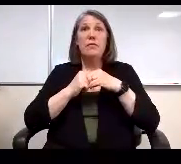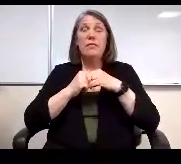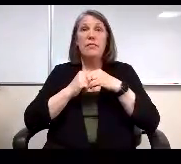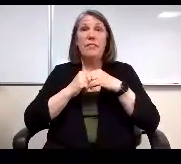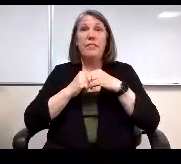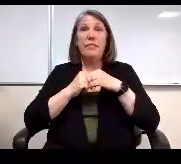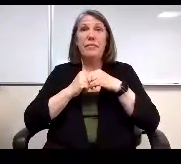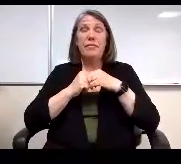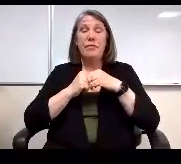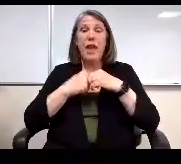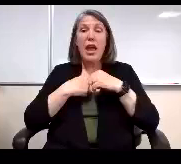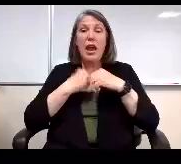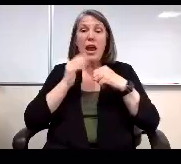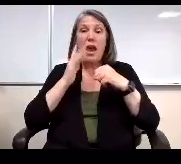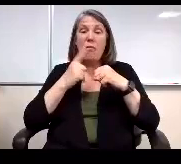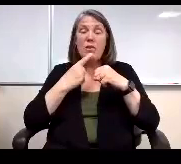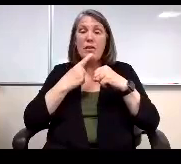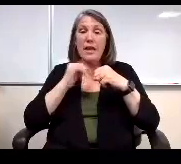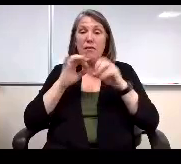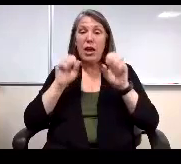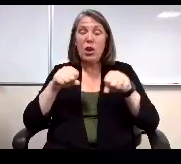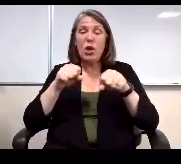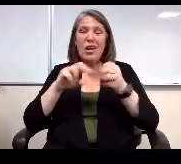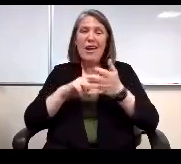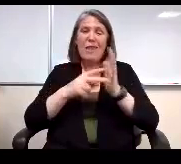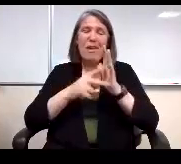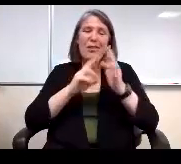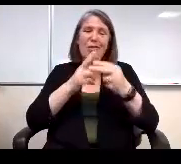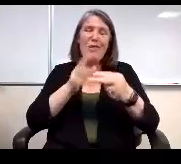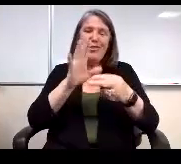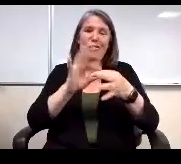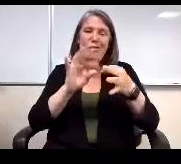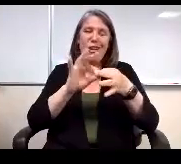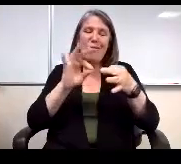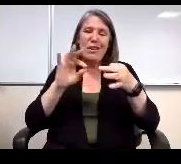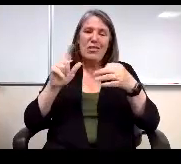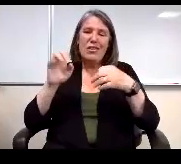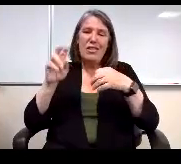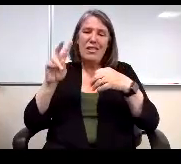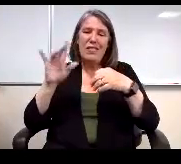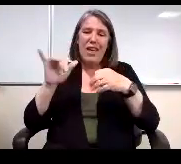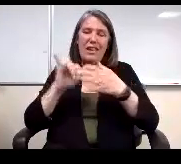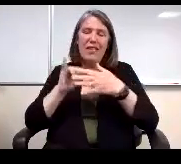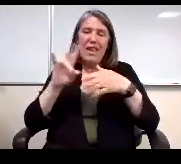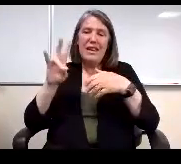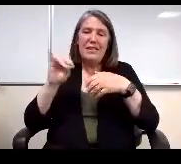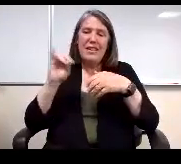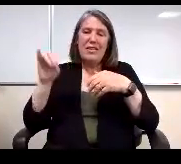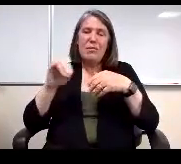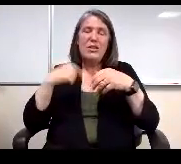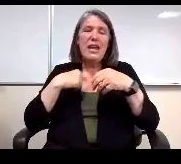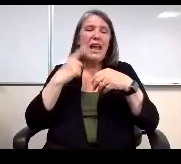And I would just if I could. I meant to mention your comment Mr. Lavalley about the 70%. I think we get too close to that.